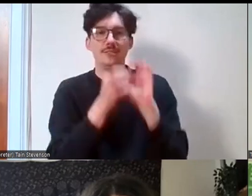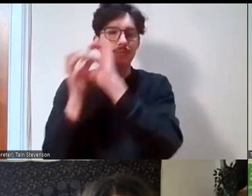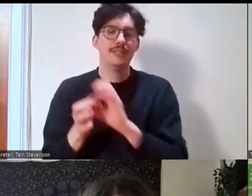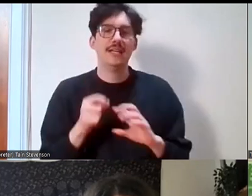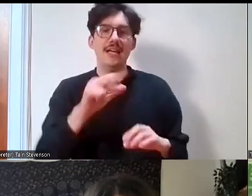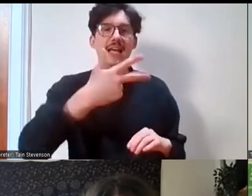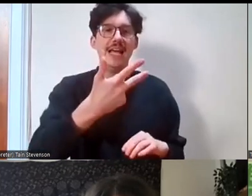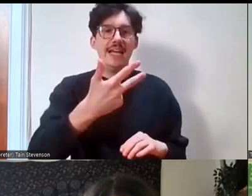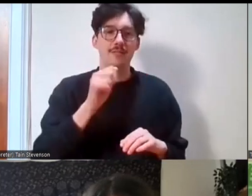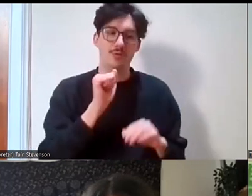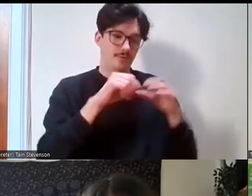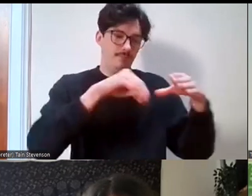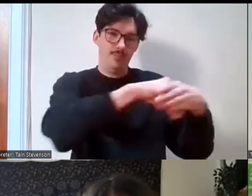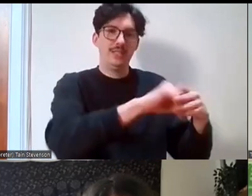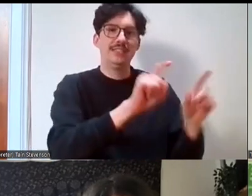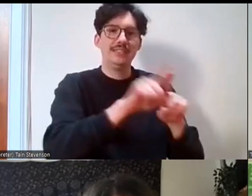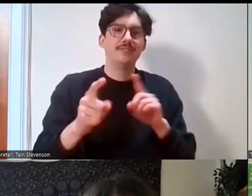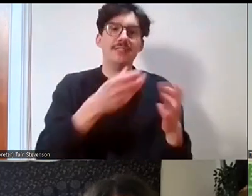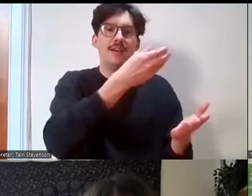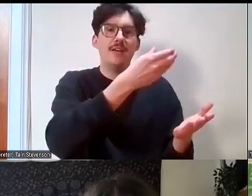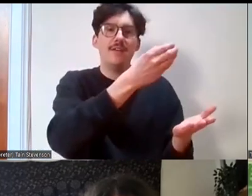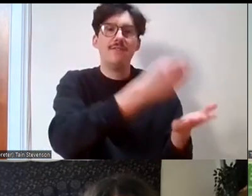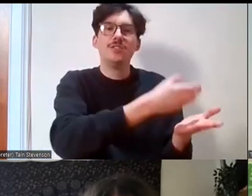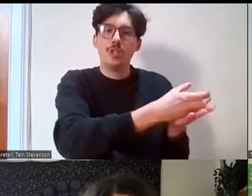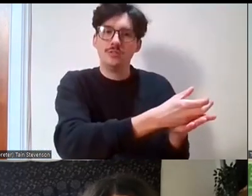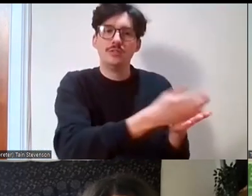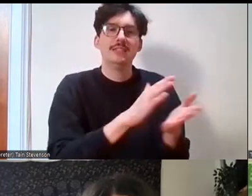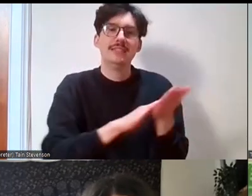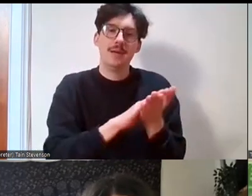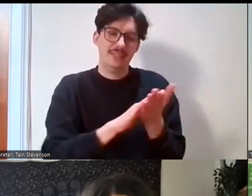put in different funders so it's great to have that support network as well and we often bounce